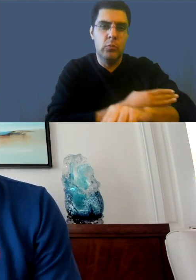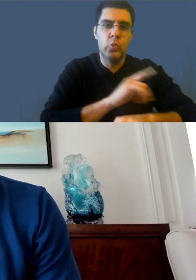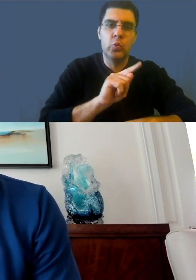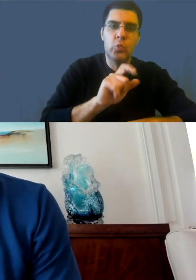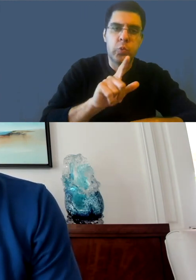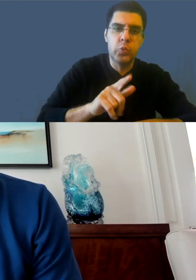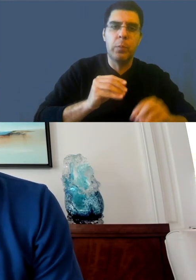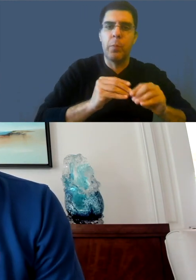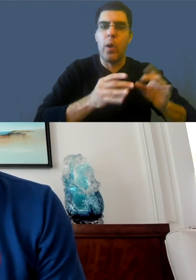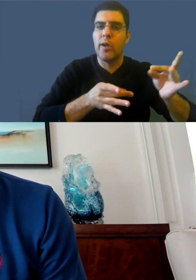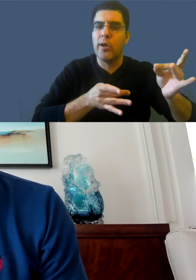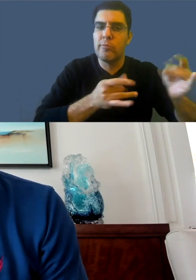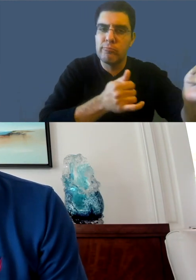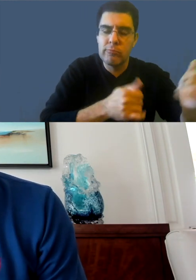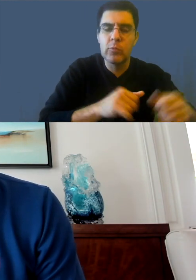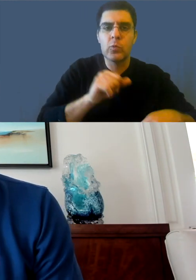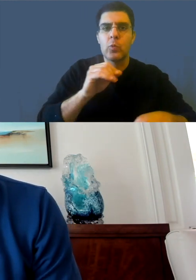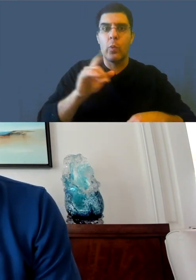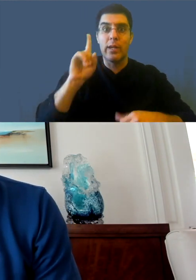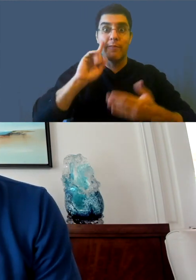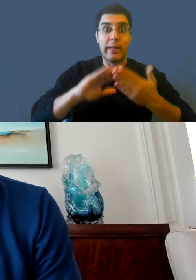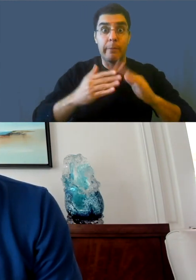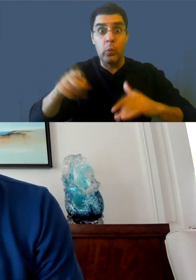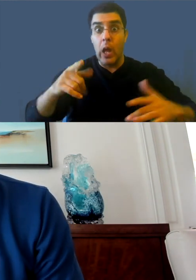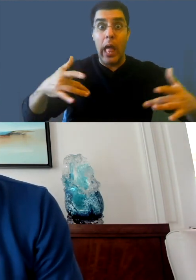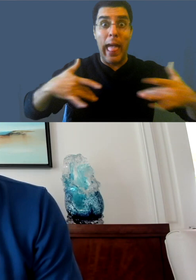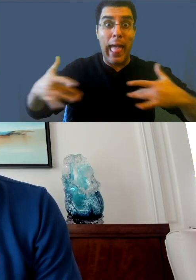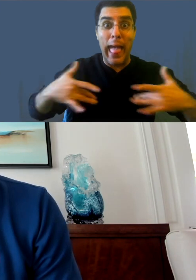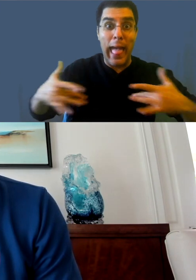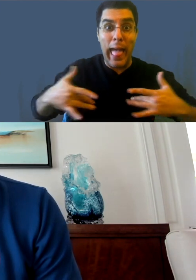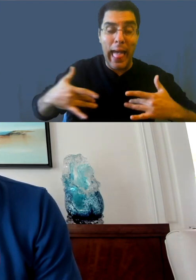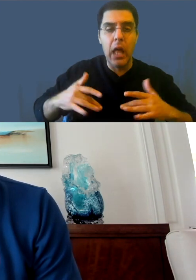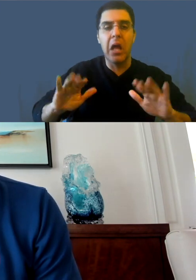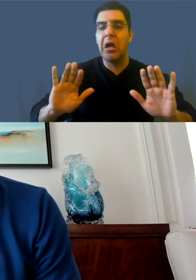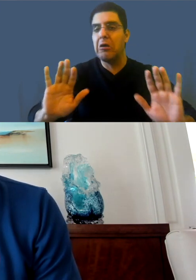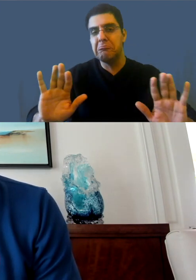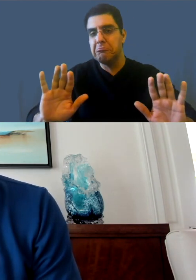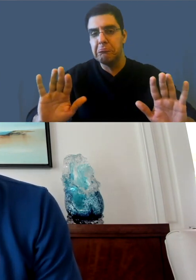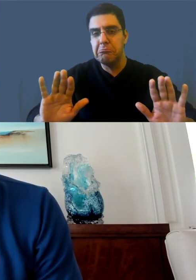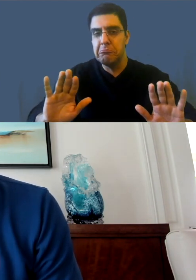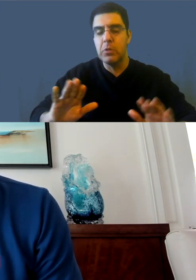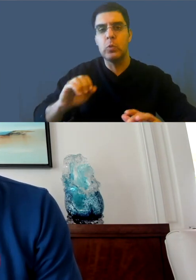So, hopefully that explains our logic at least, and we may still not agree,